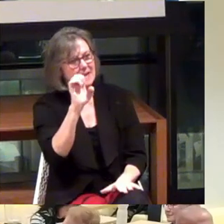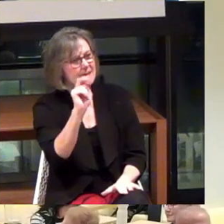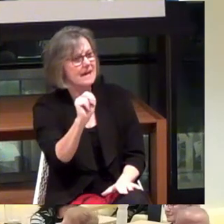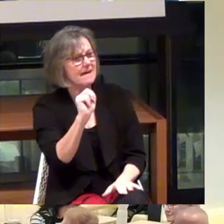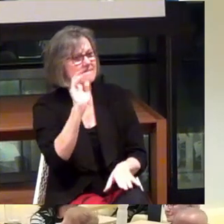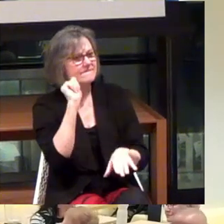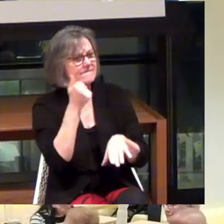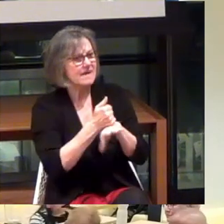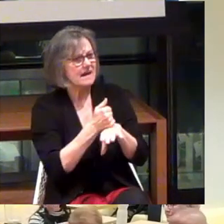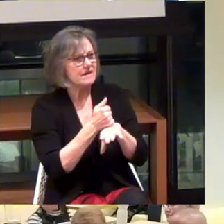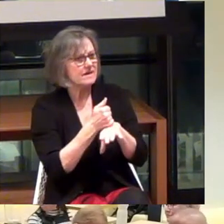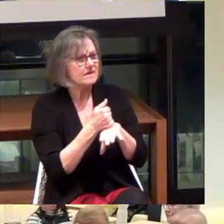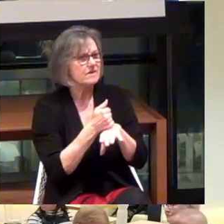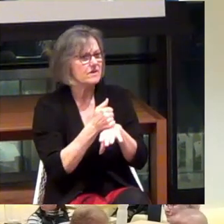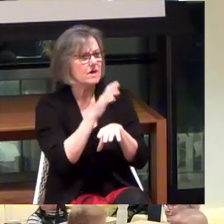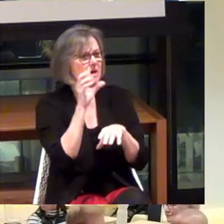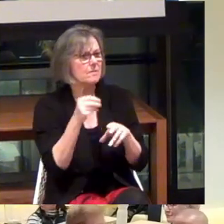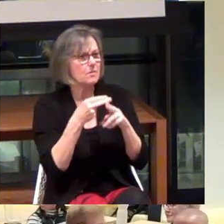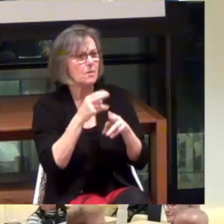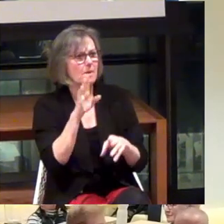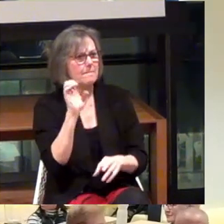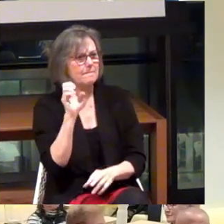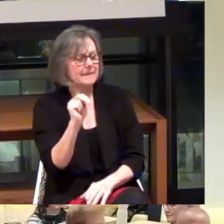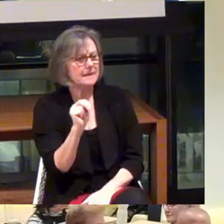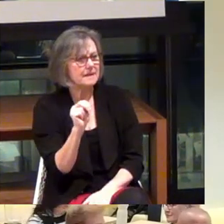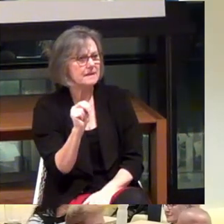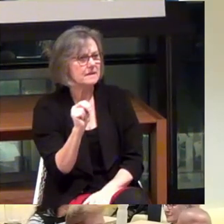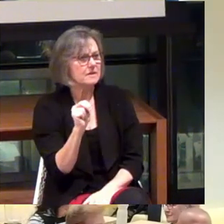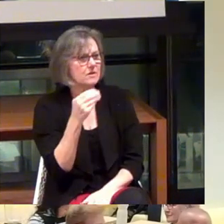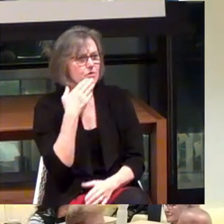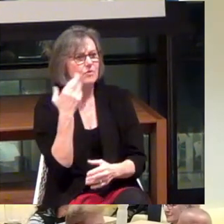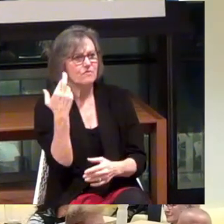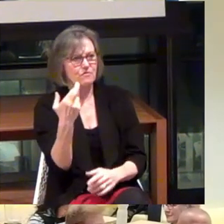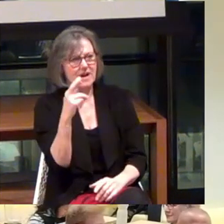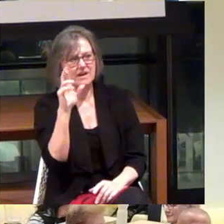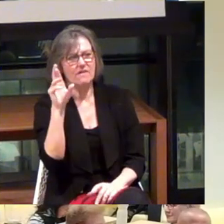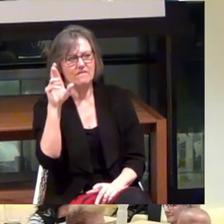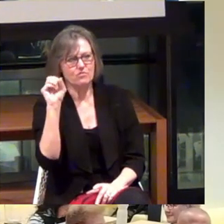Founder of an Augmented Reality Company called Beam. Good friend of Ron's as well.